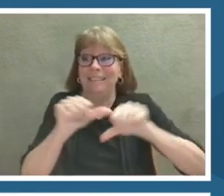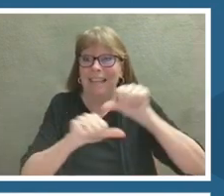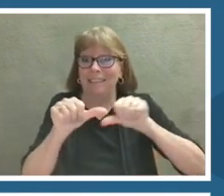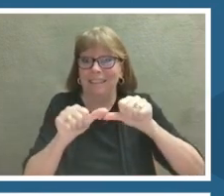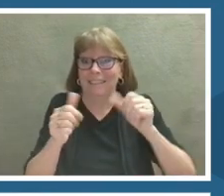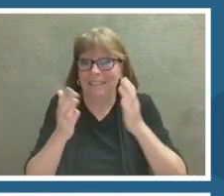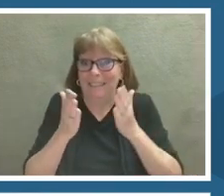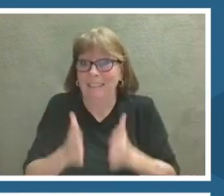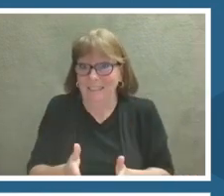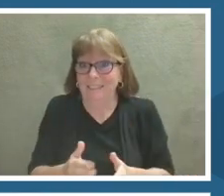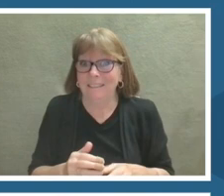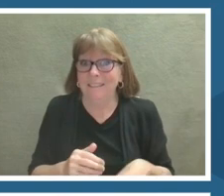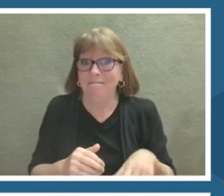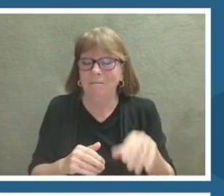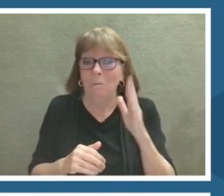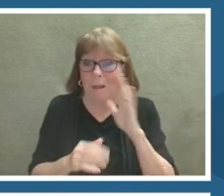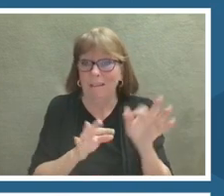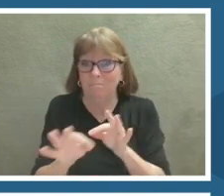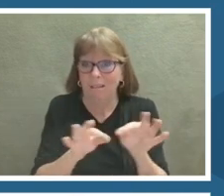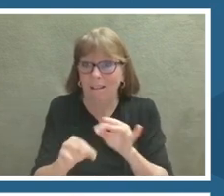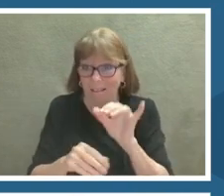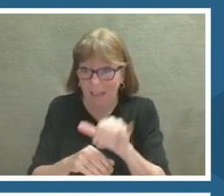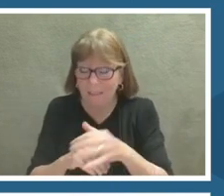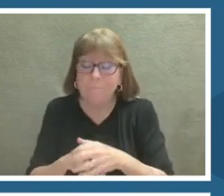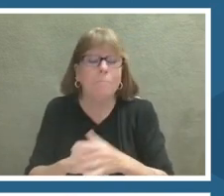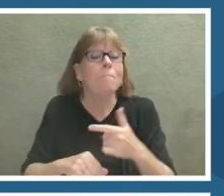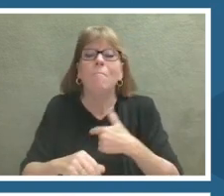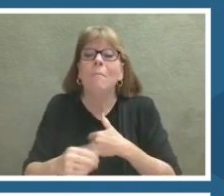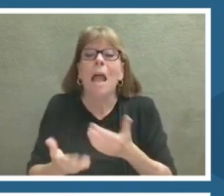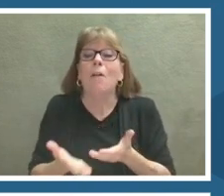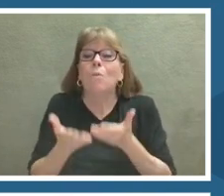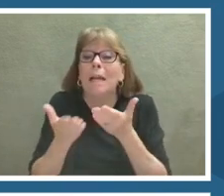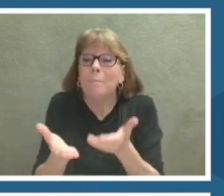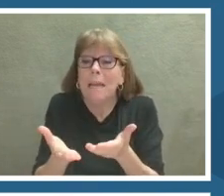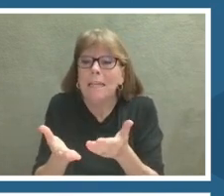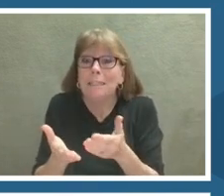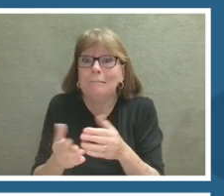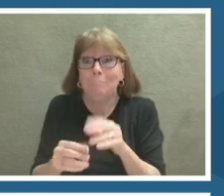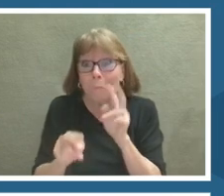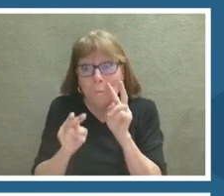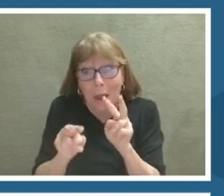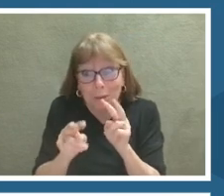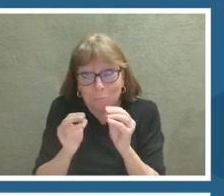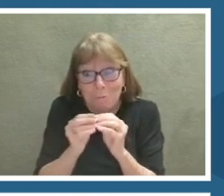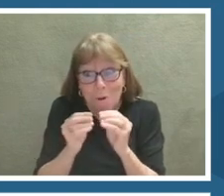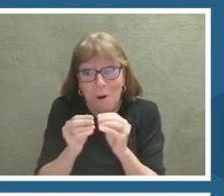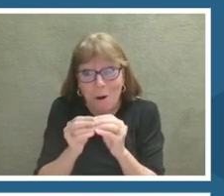My recommendation on that one is, stay tuned and learn about how we have approached tried